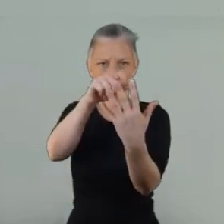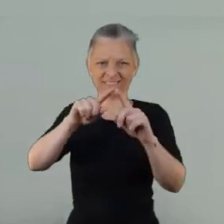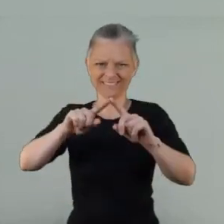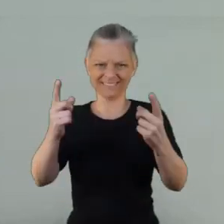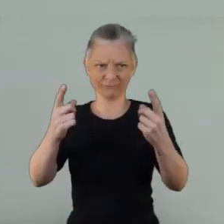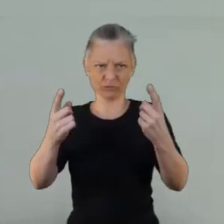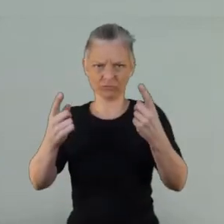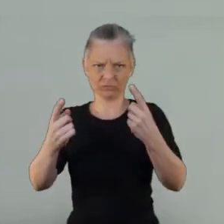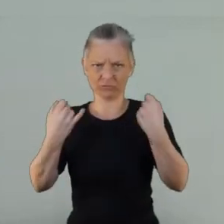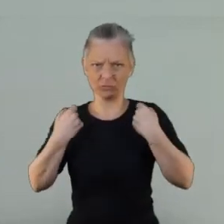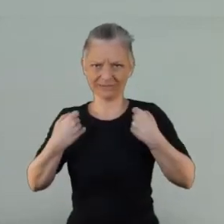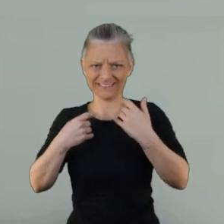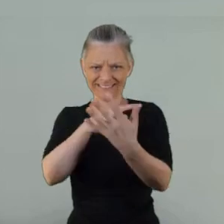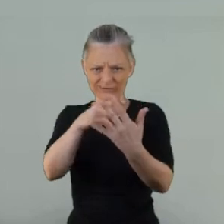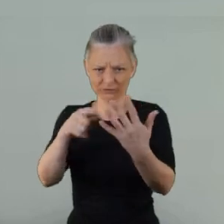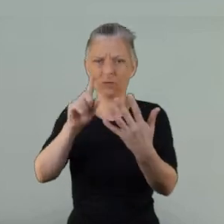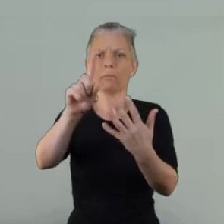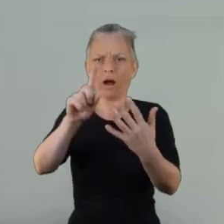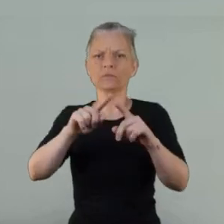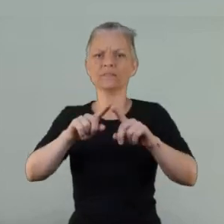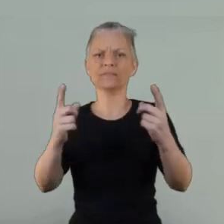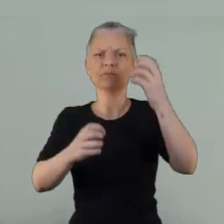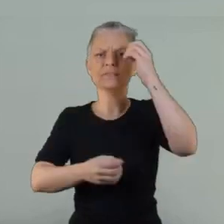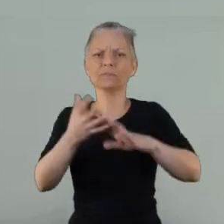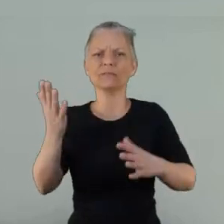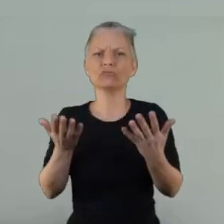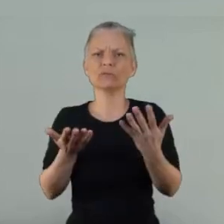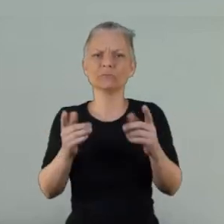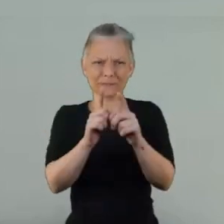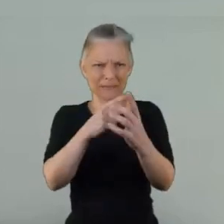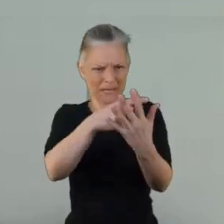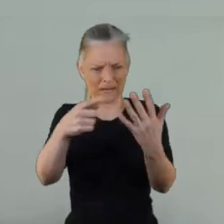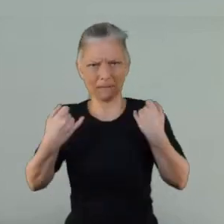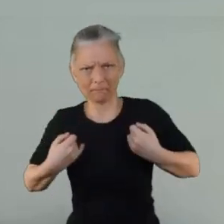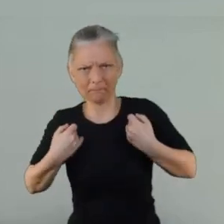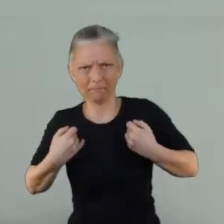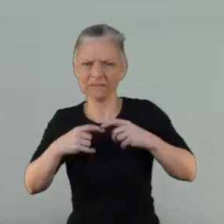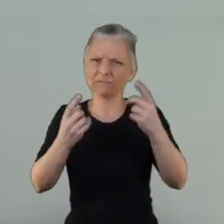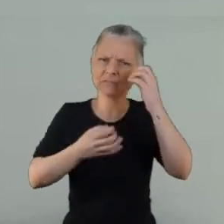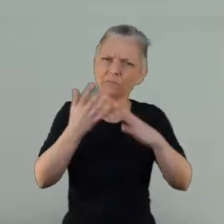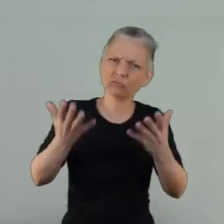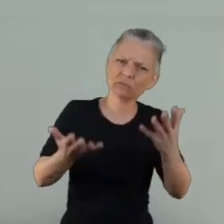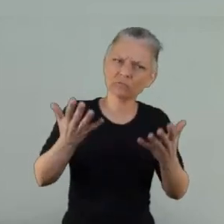you back and if you don't listen to when that happens you're going to keep trying to push